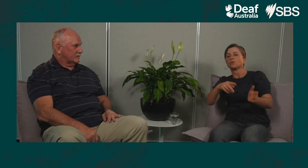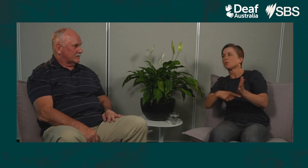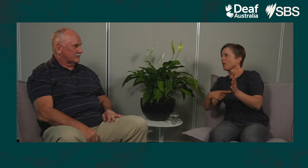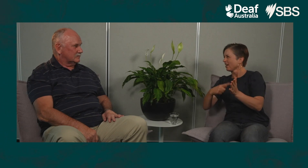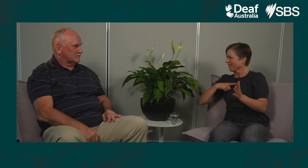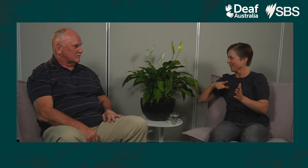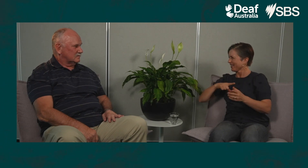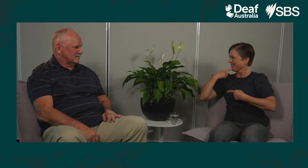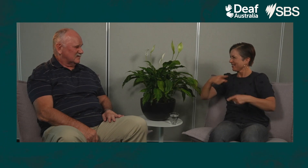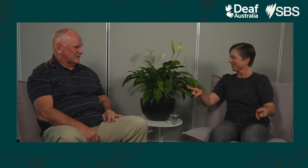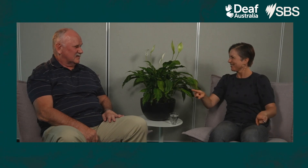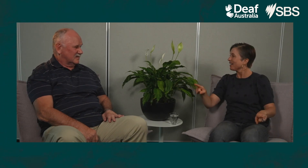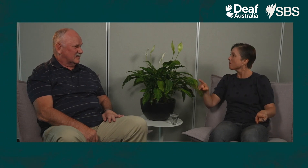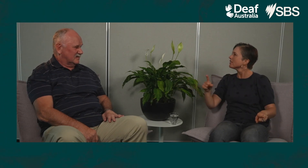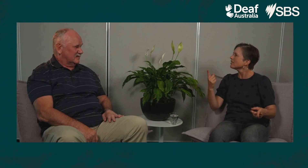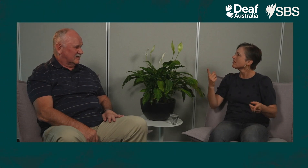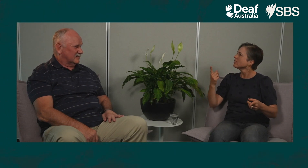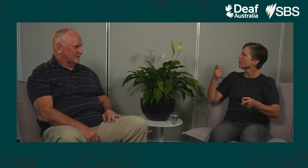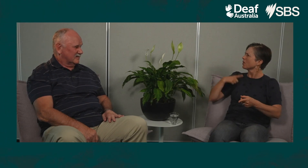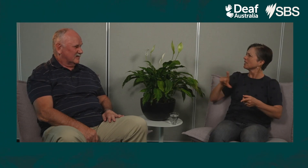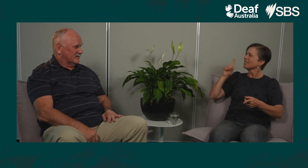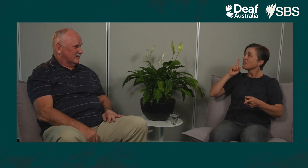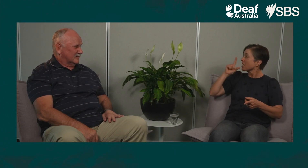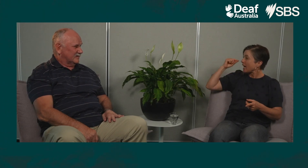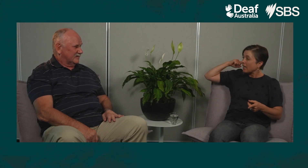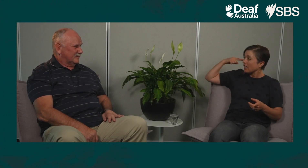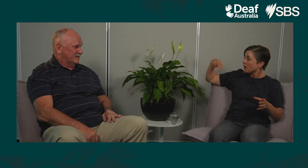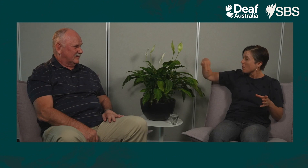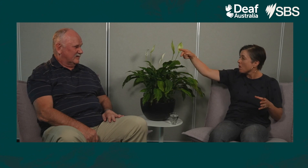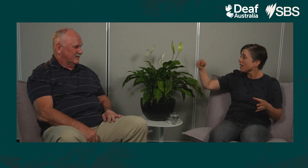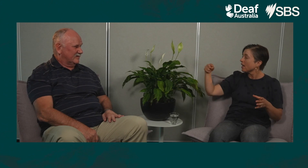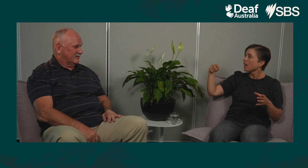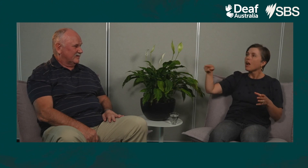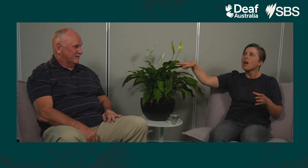Why does this happen? I think it’s because hearing people can hear people making noises